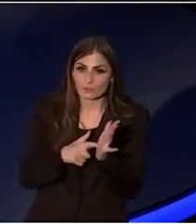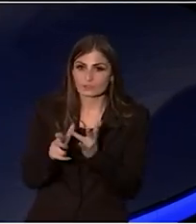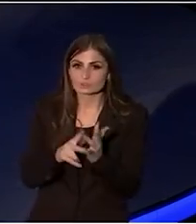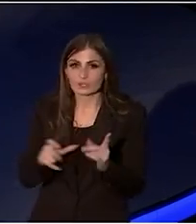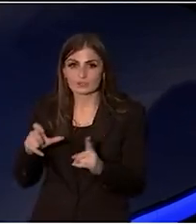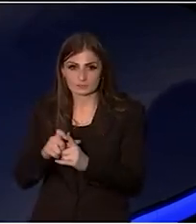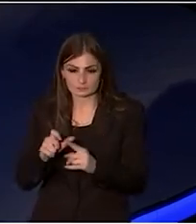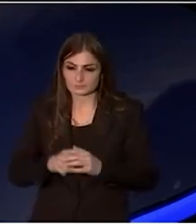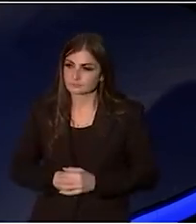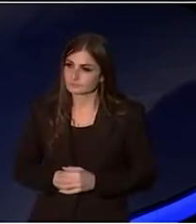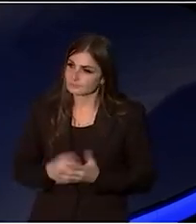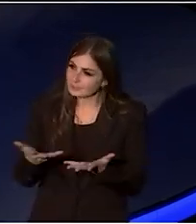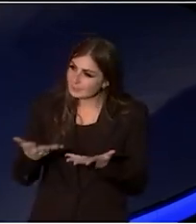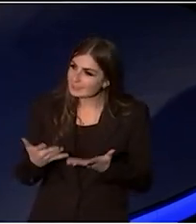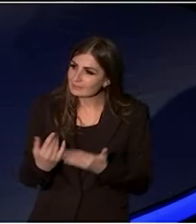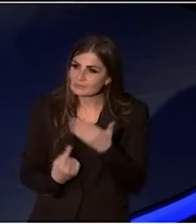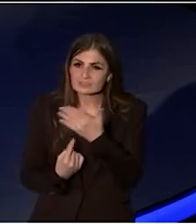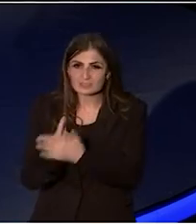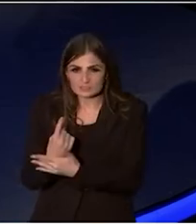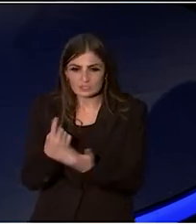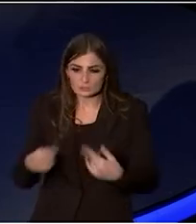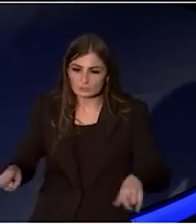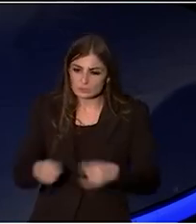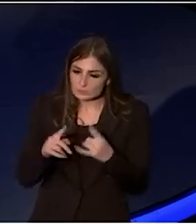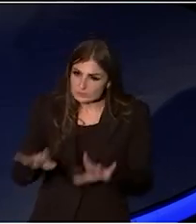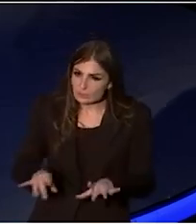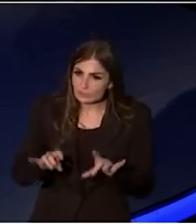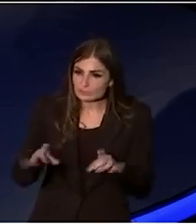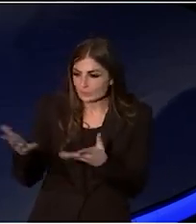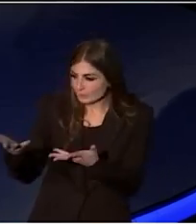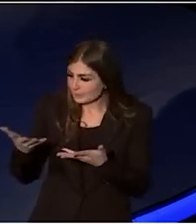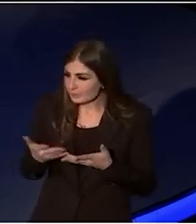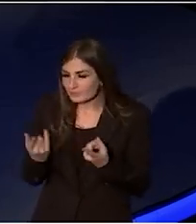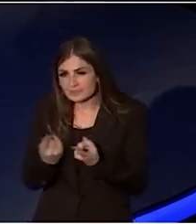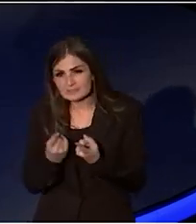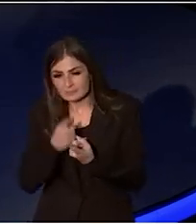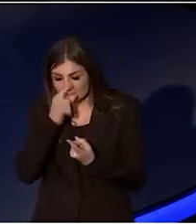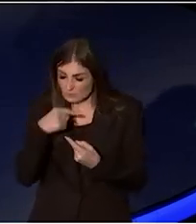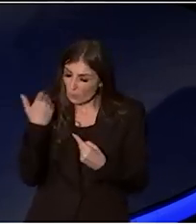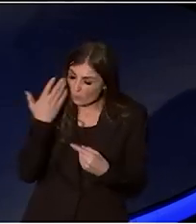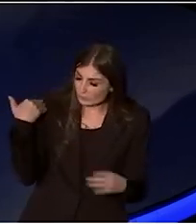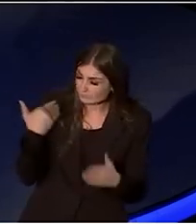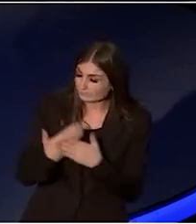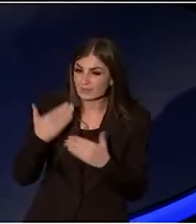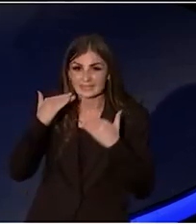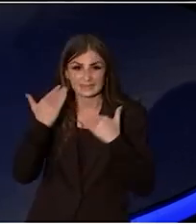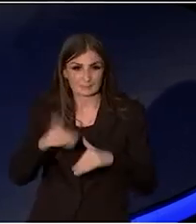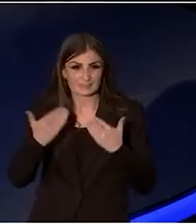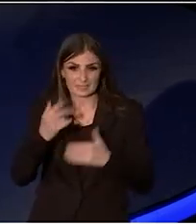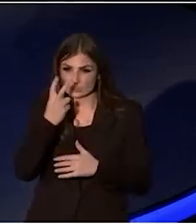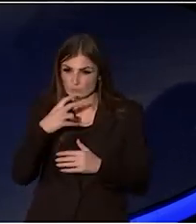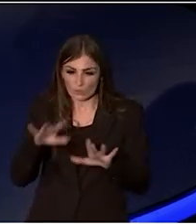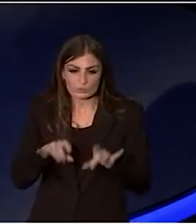us a chance with Music Australia to do something that has always been a limitation of the old Australia Council,